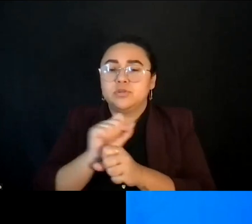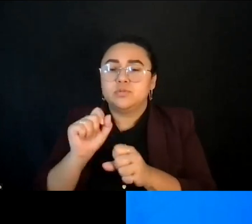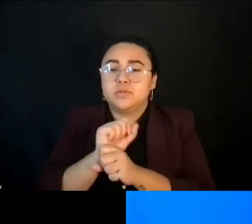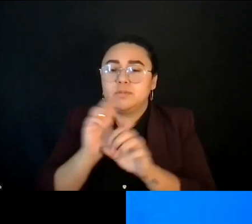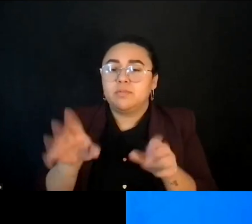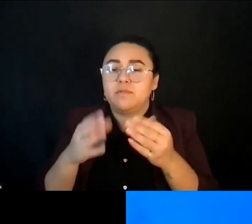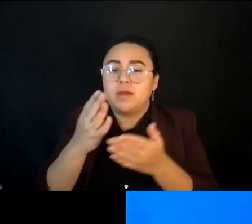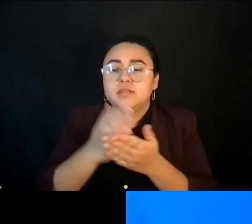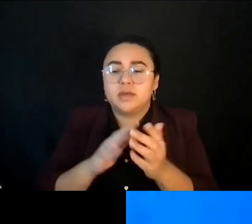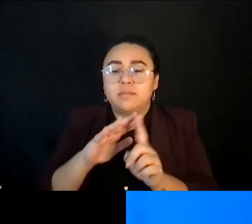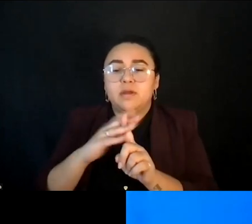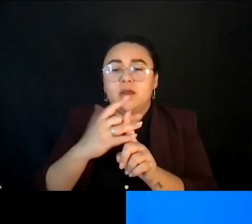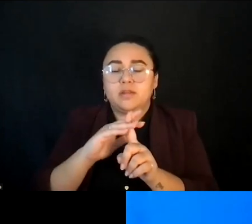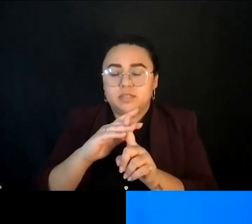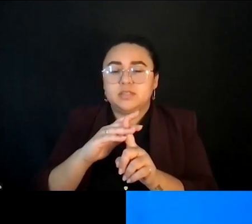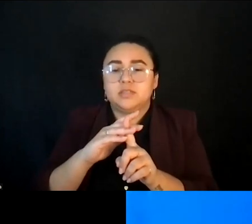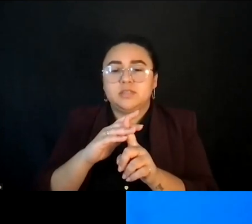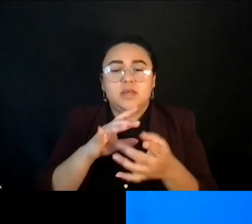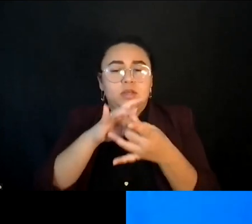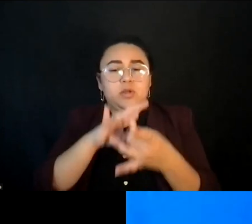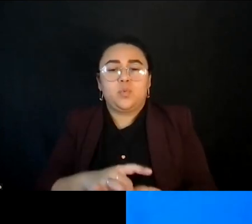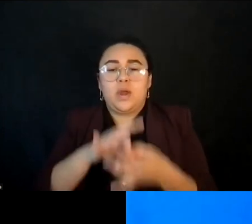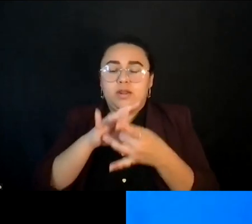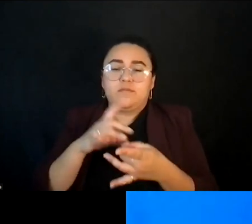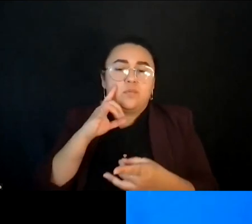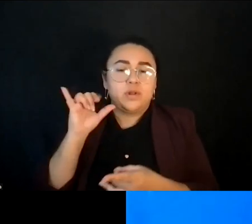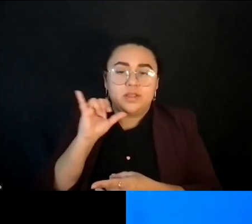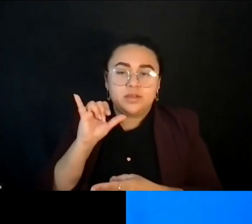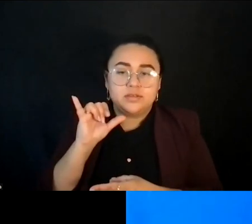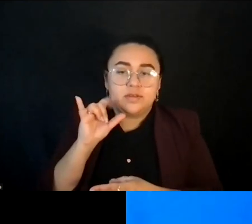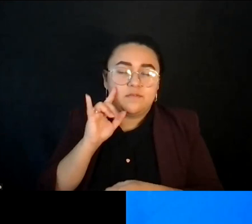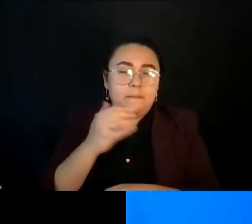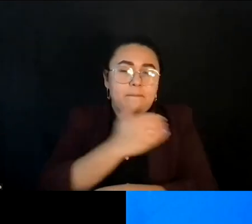context for and some grounding for what that looks like for power building perspective.